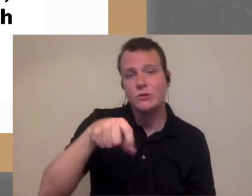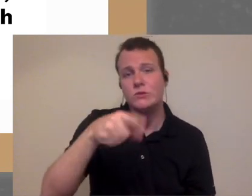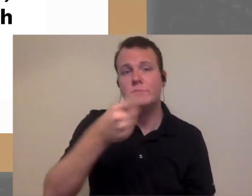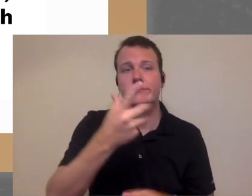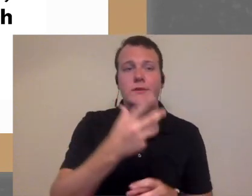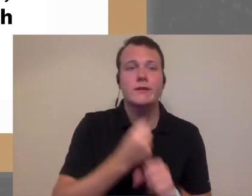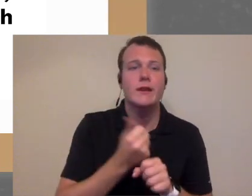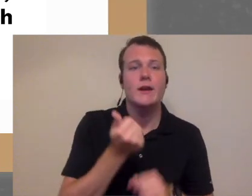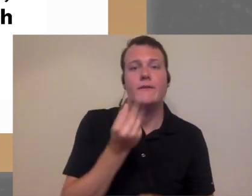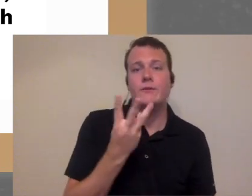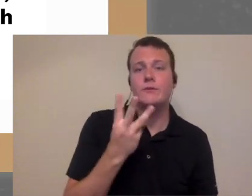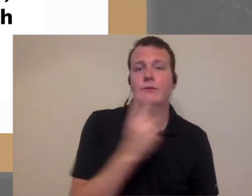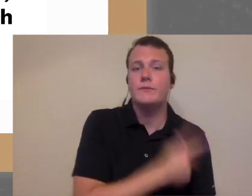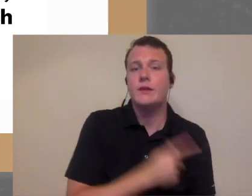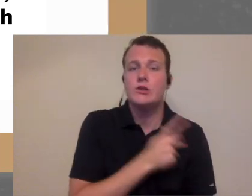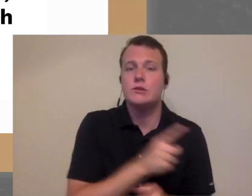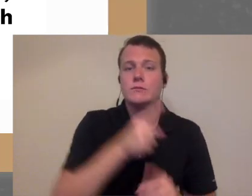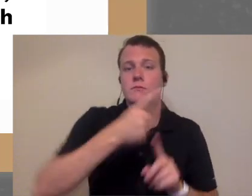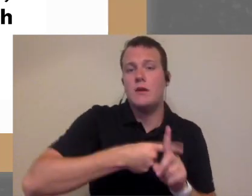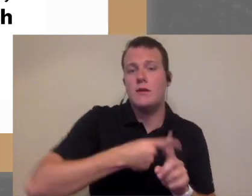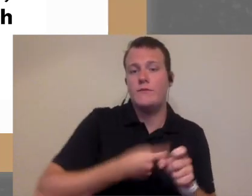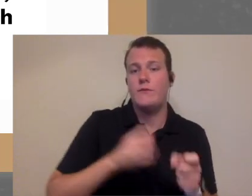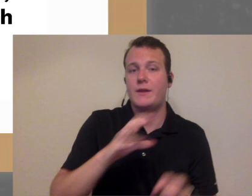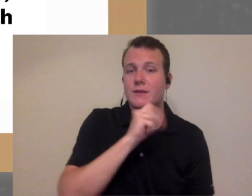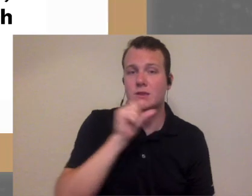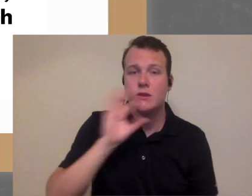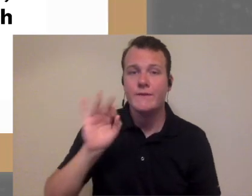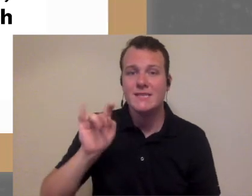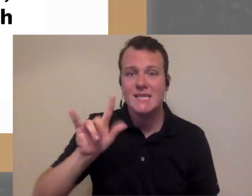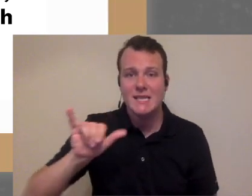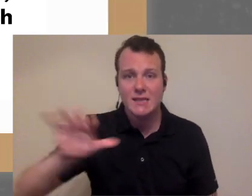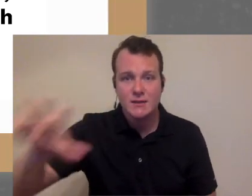you know a couple patients a month from the senior facility and you work with